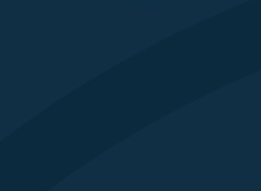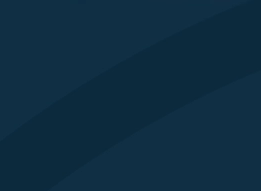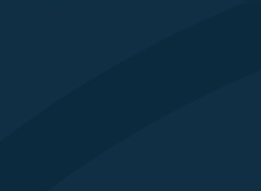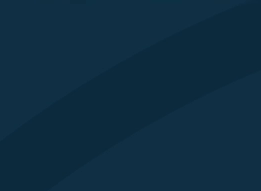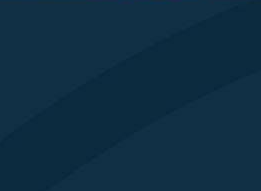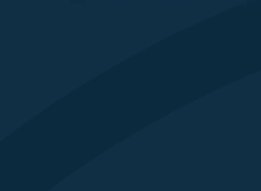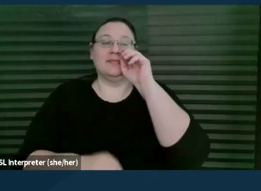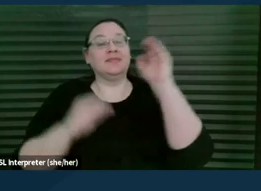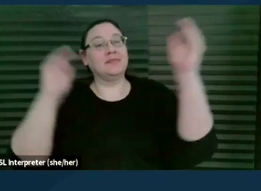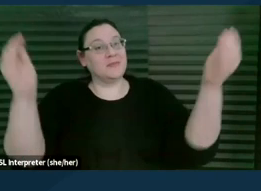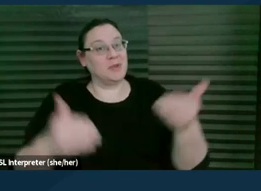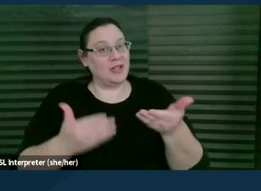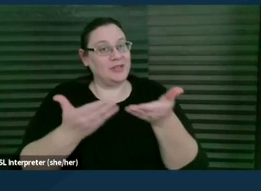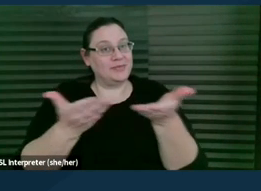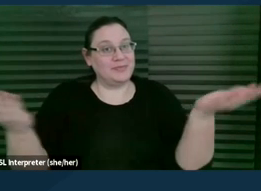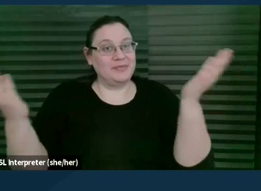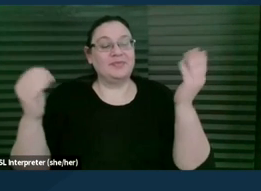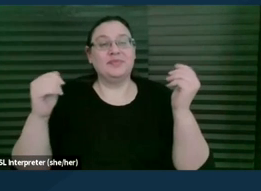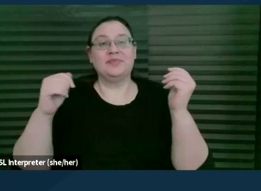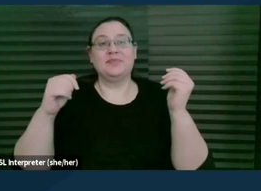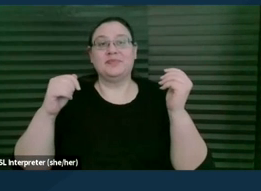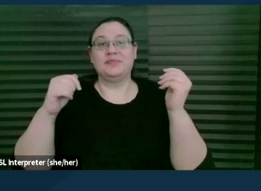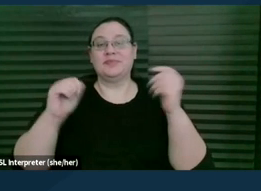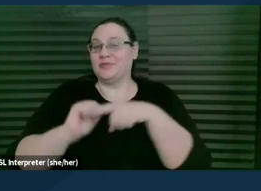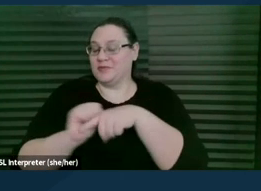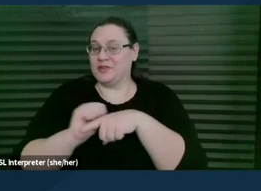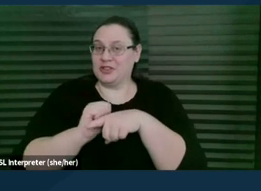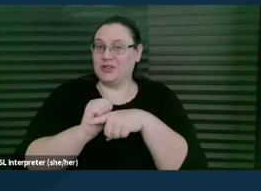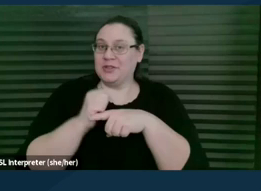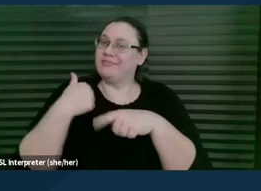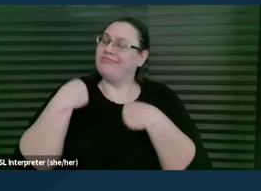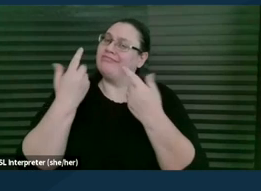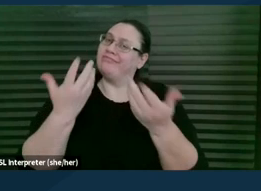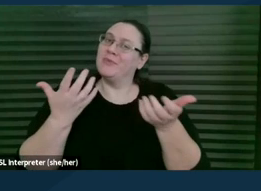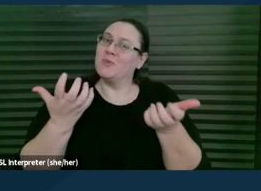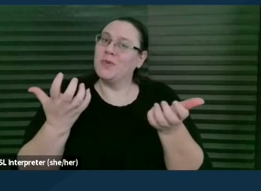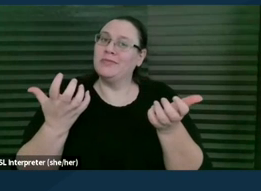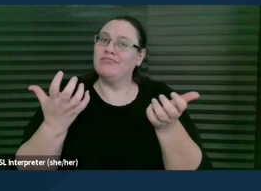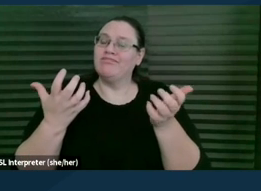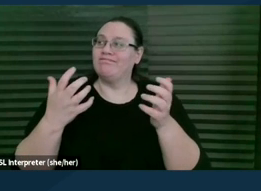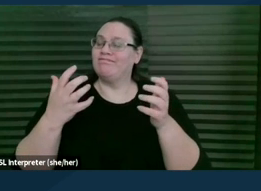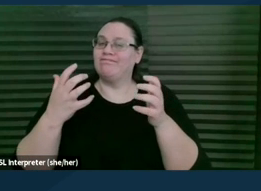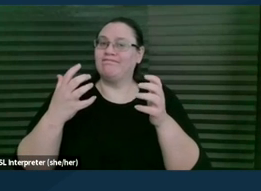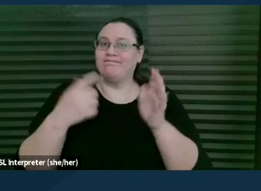Welcome to this training that we've been wanting to put on for a while.